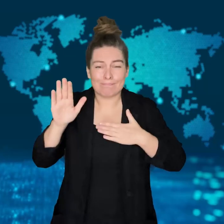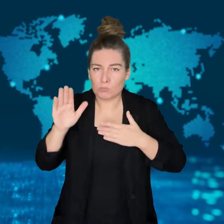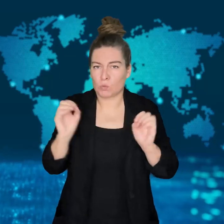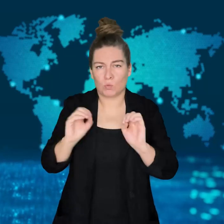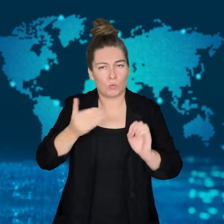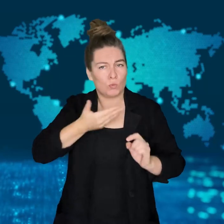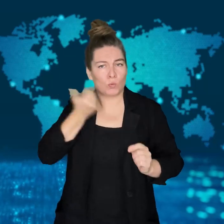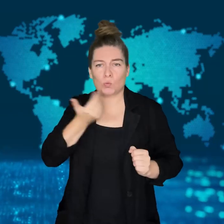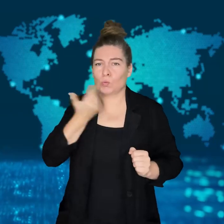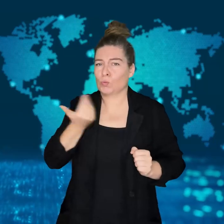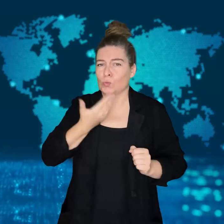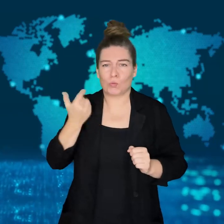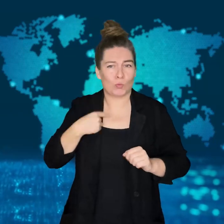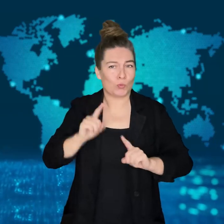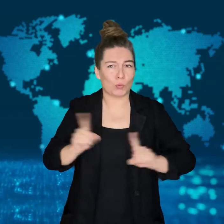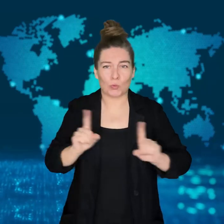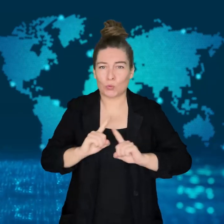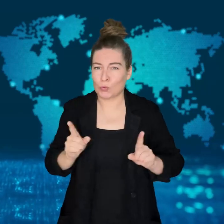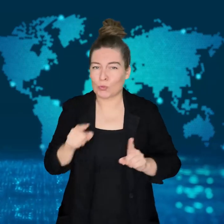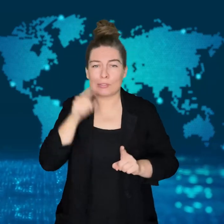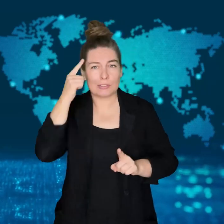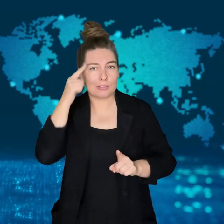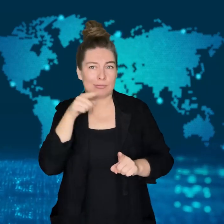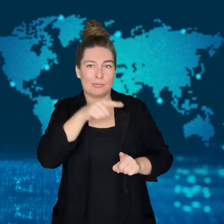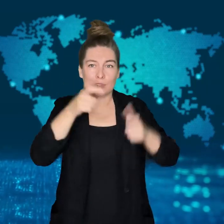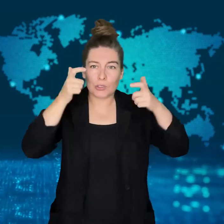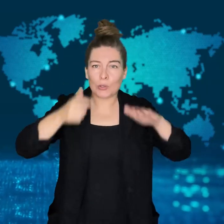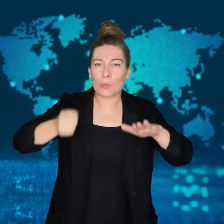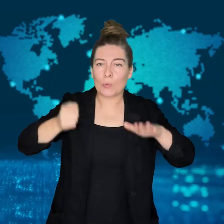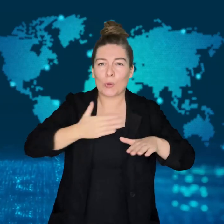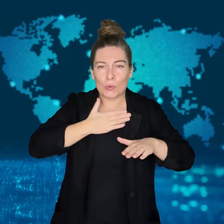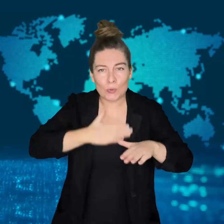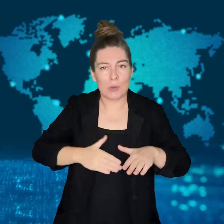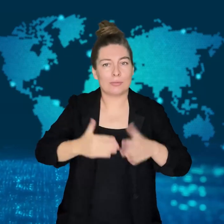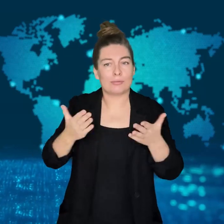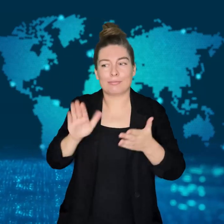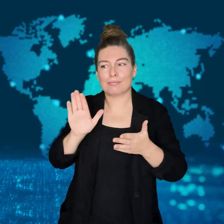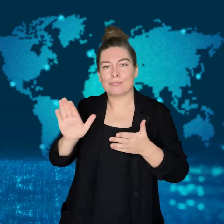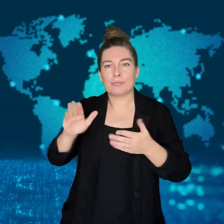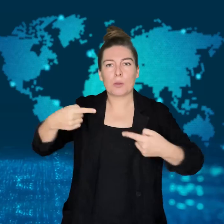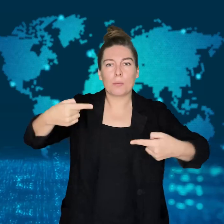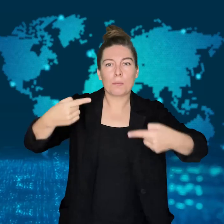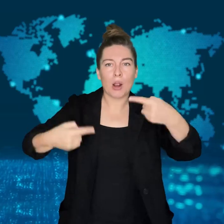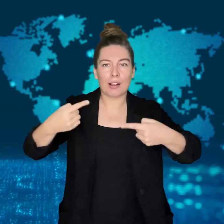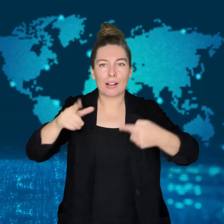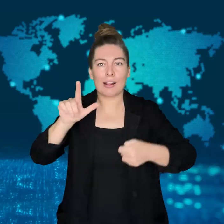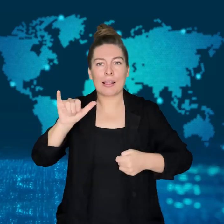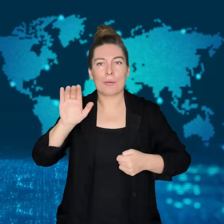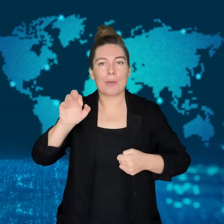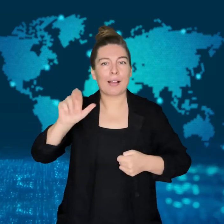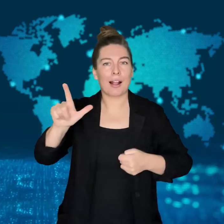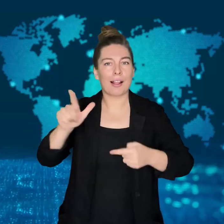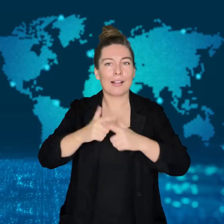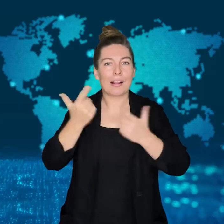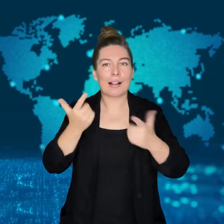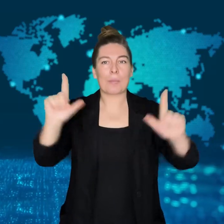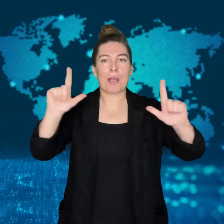The Prime Minister denies all charges, accusing liberal elites